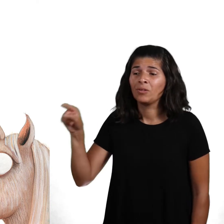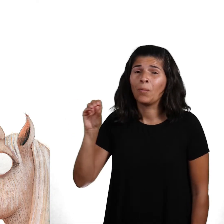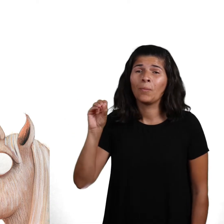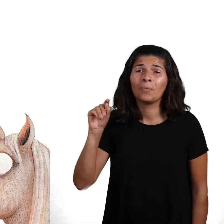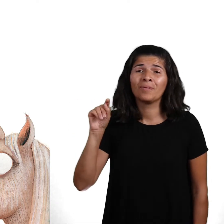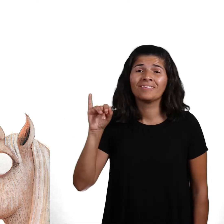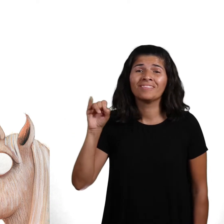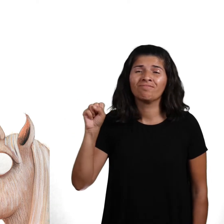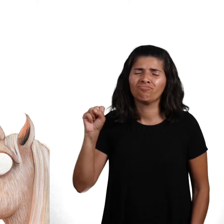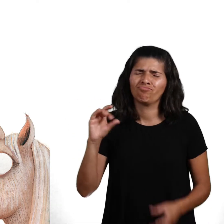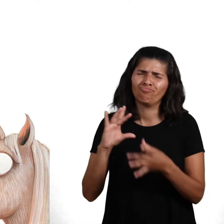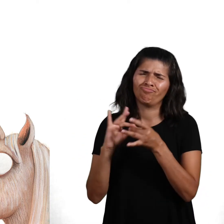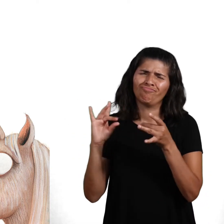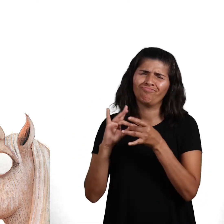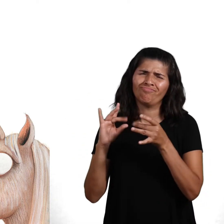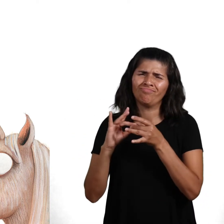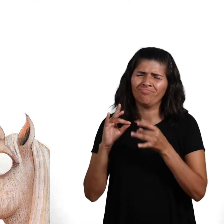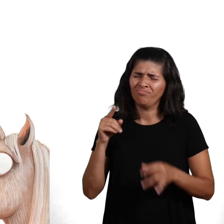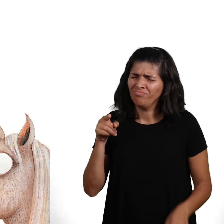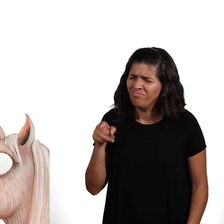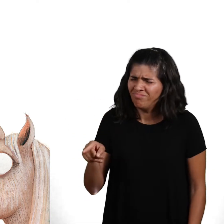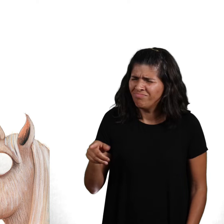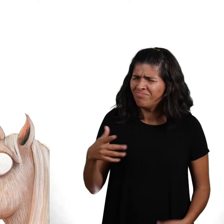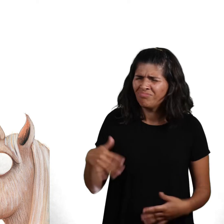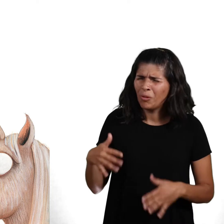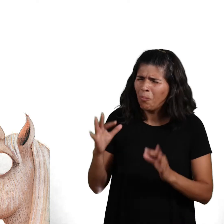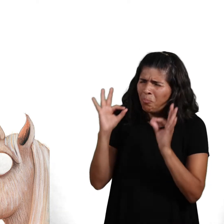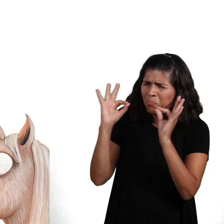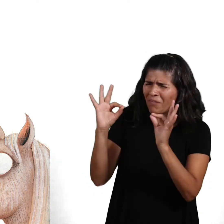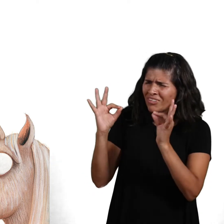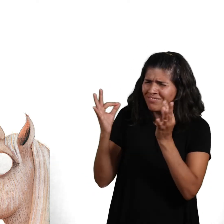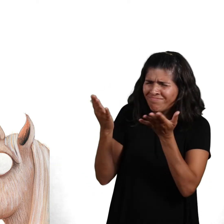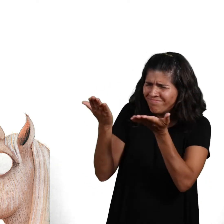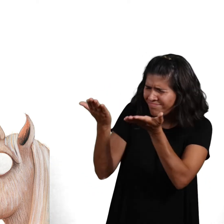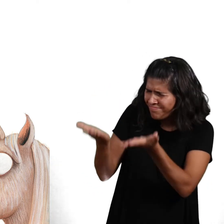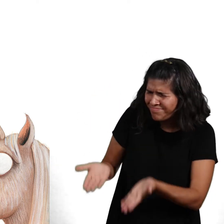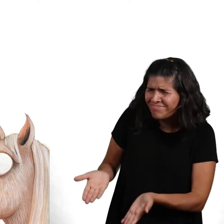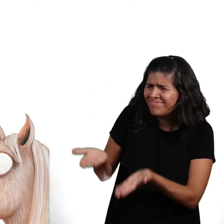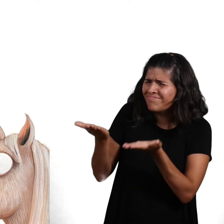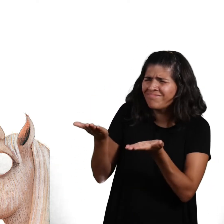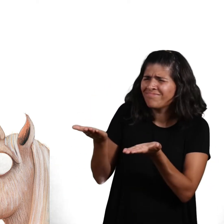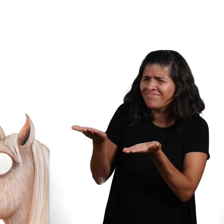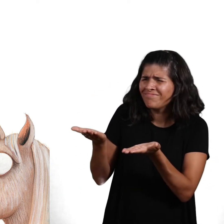He said, “You're perfect as you are.”